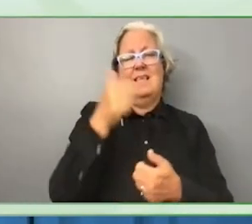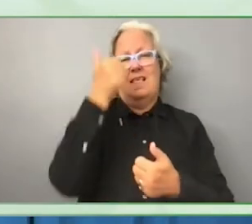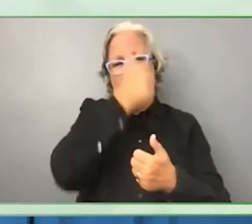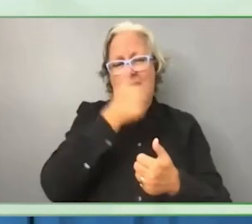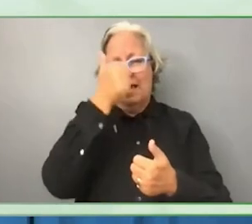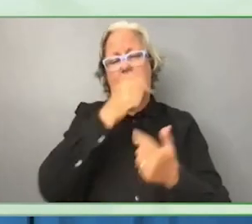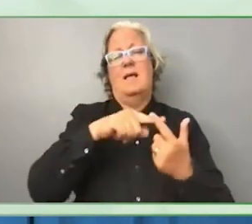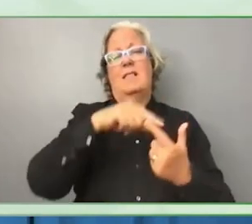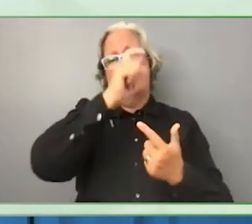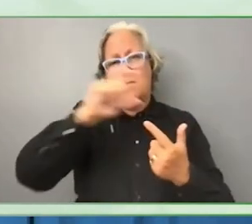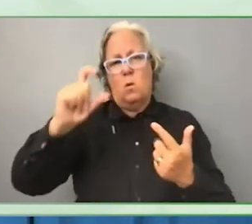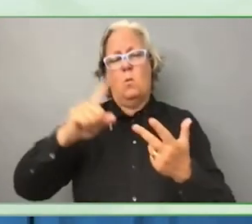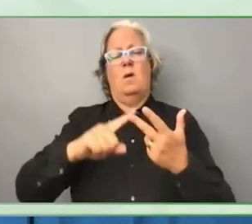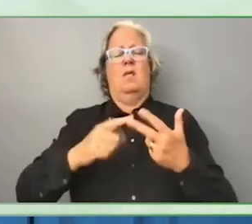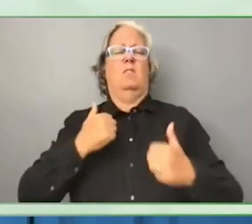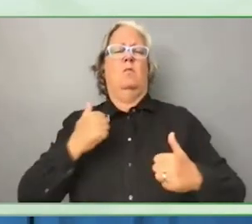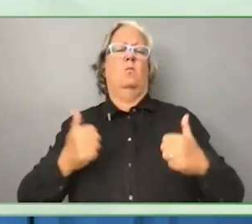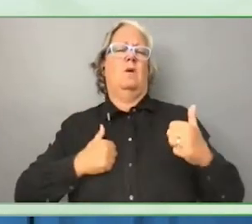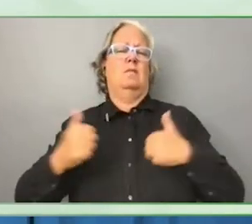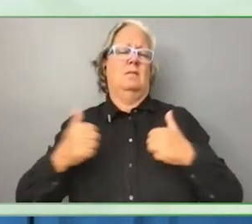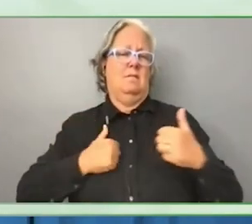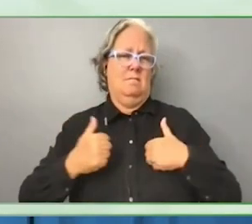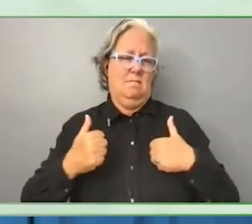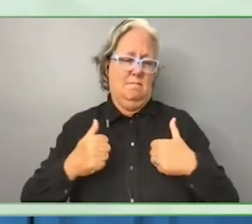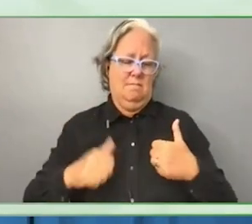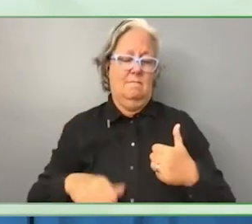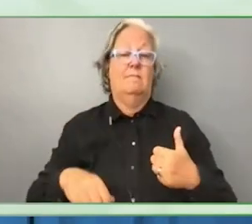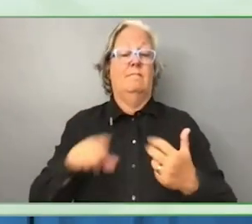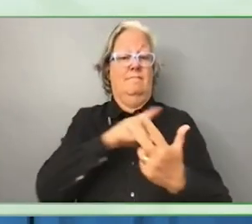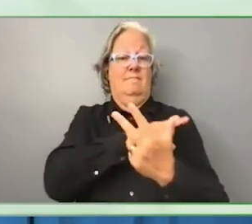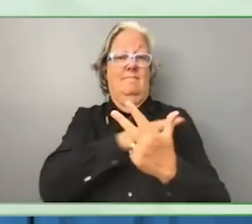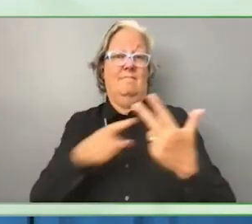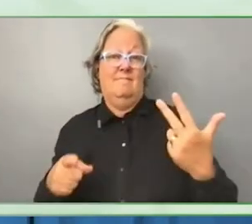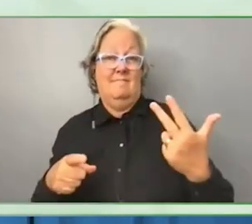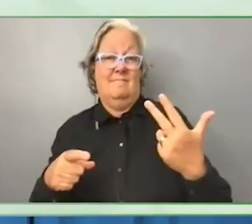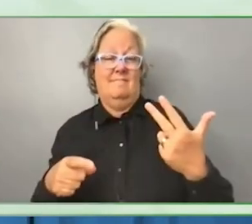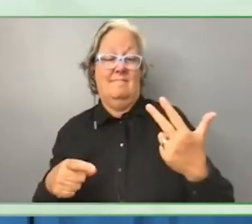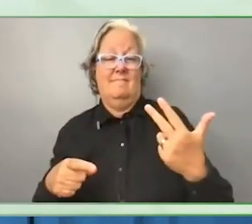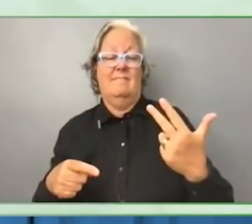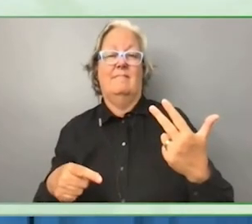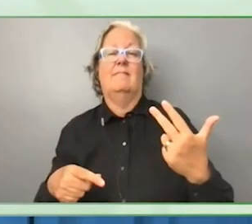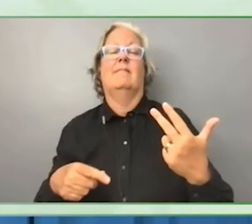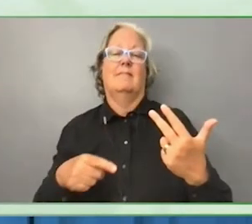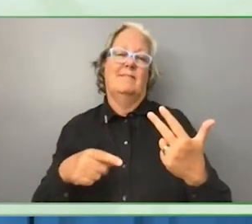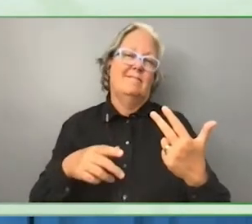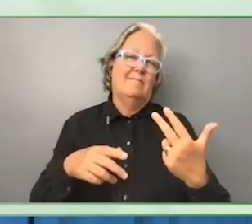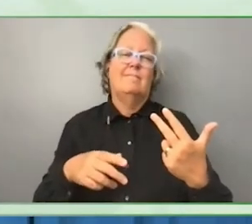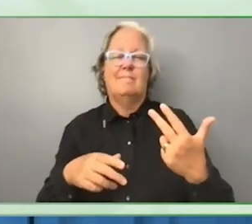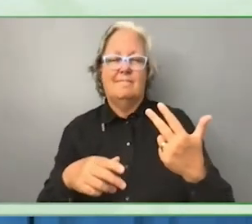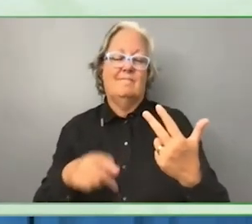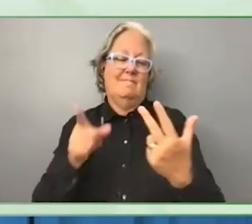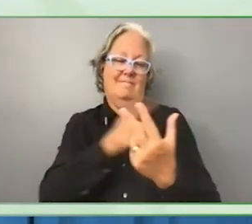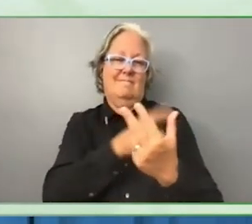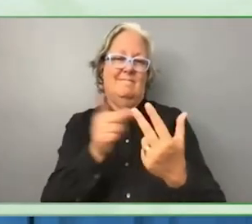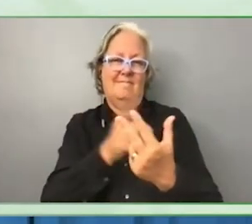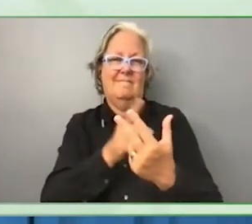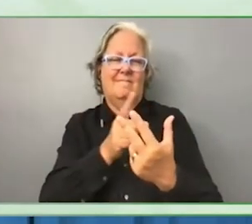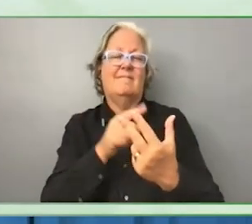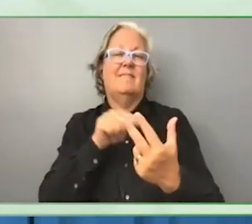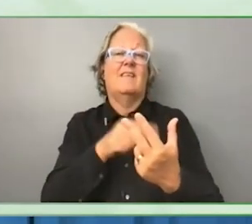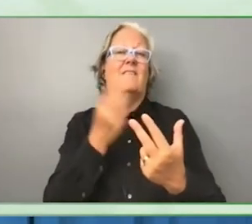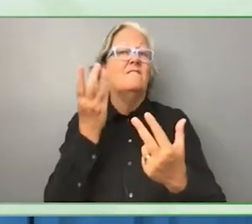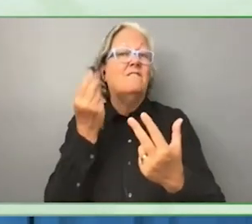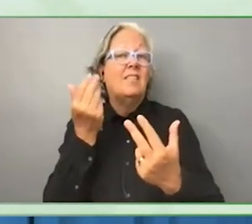And although three countries we closely linked to ongoing education